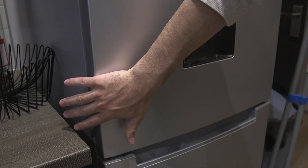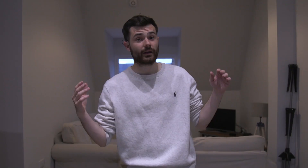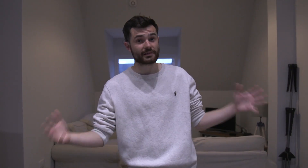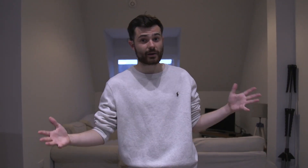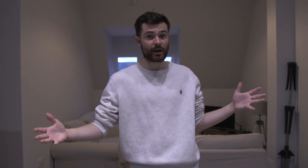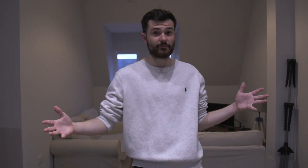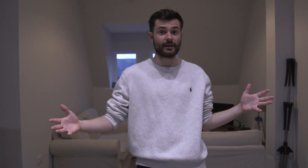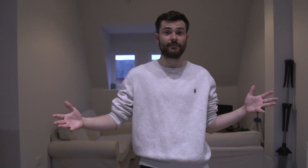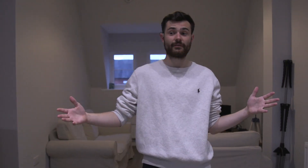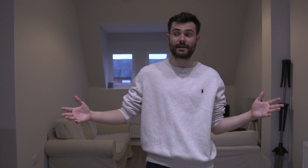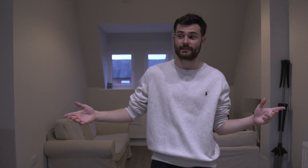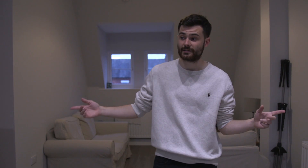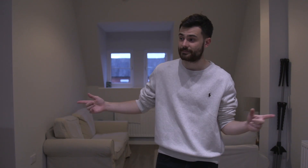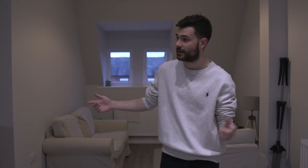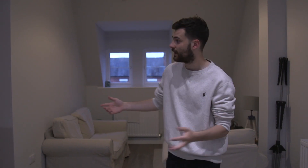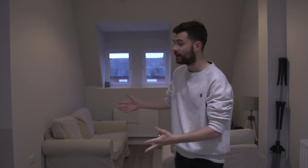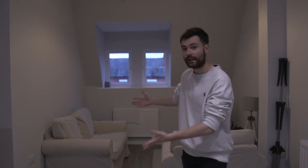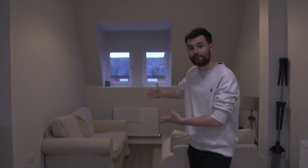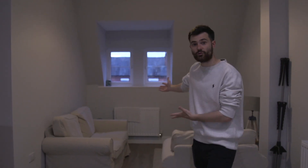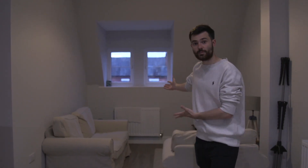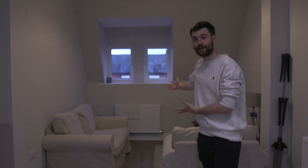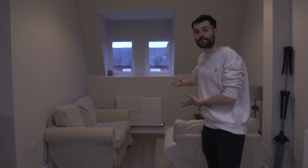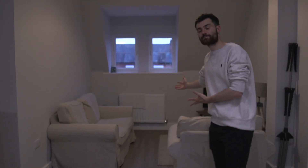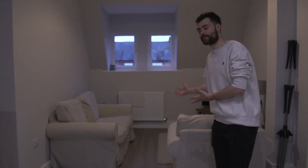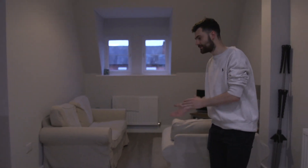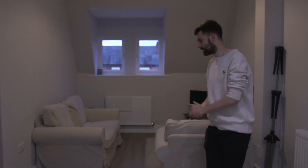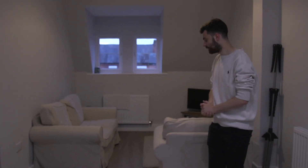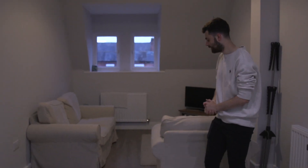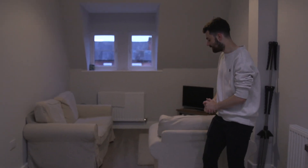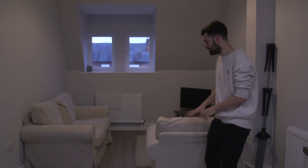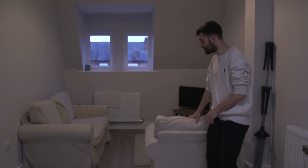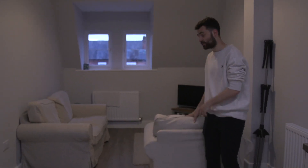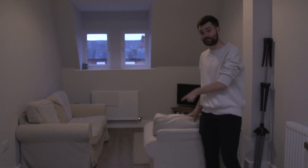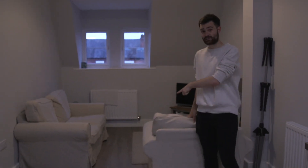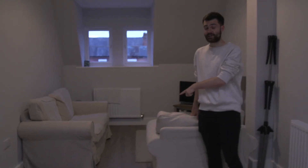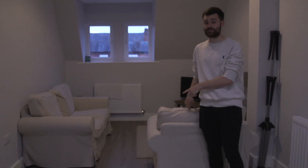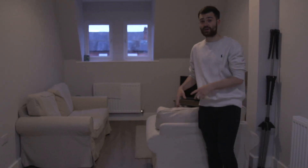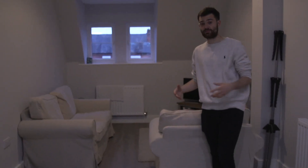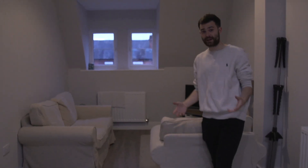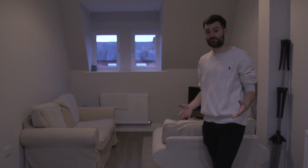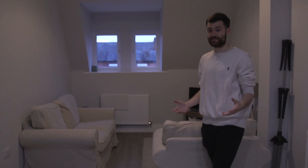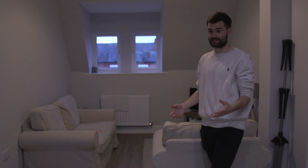The last part of my flat is my living room here. These sofas and chairs are from IKEA